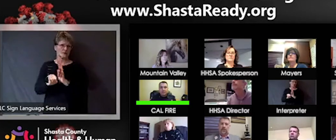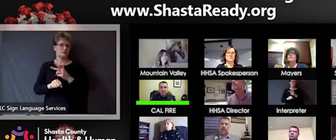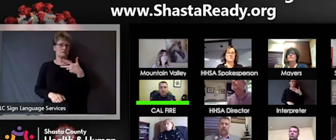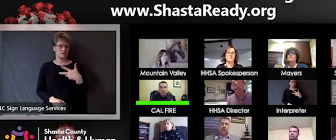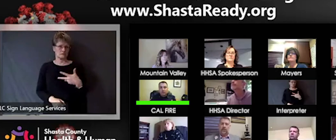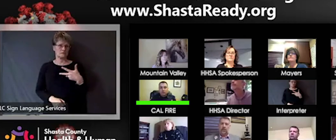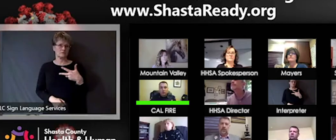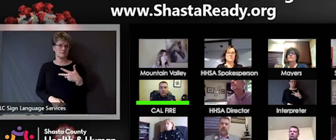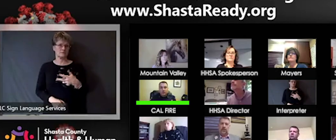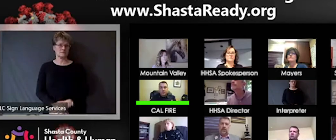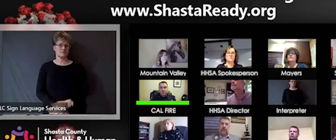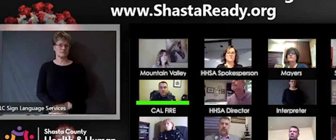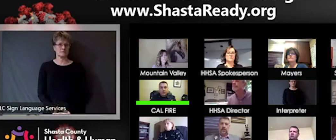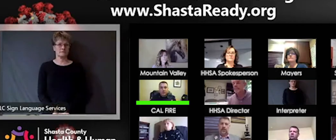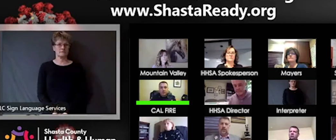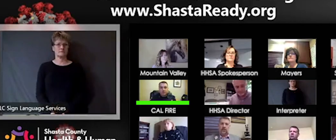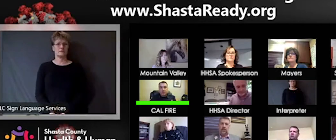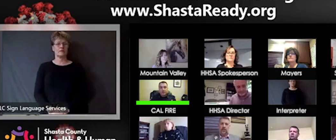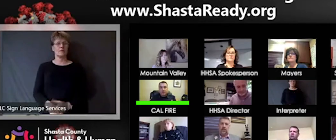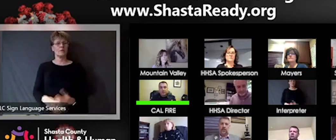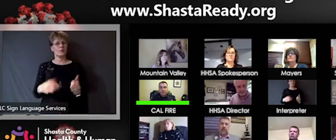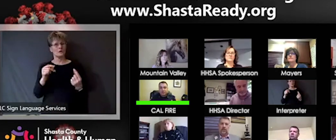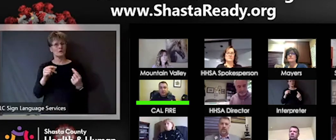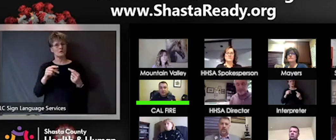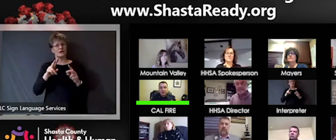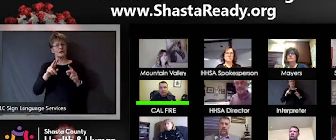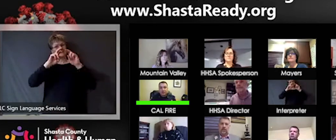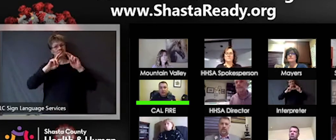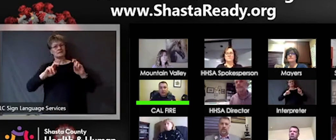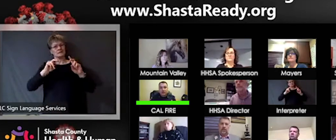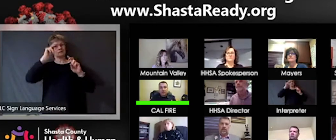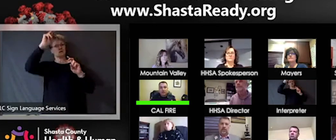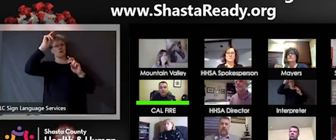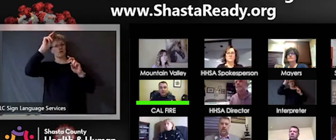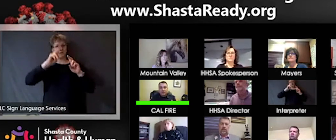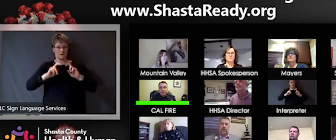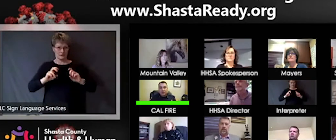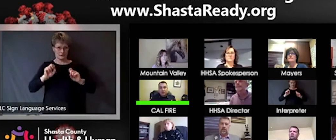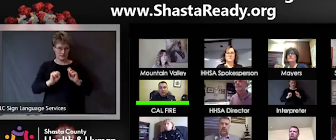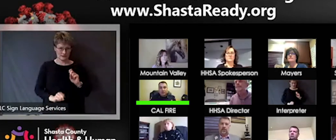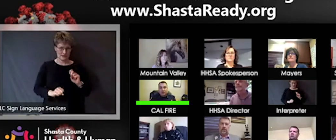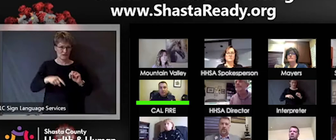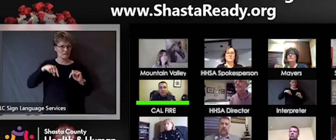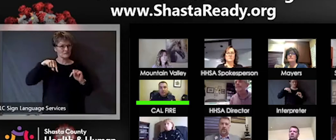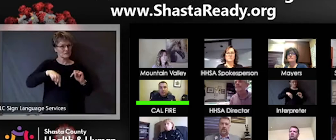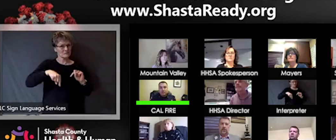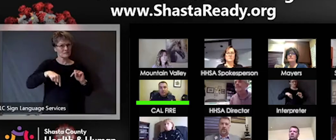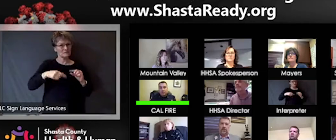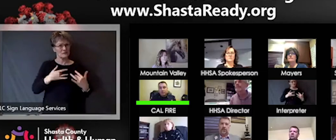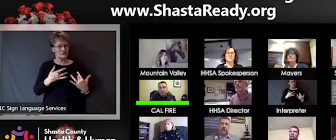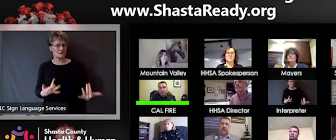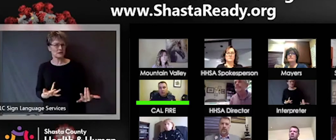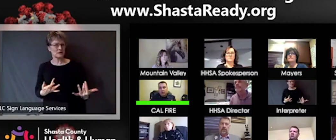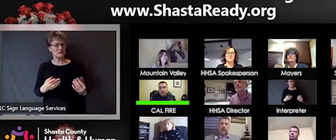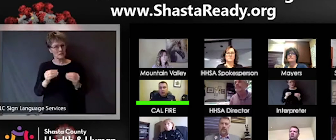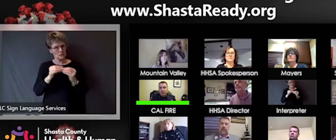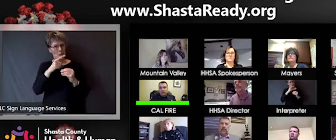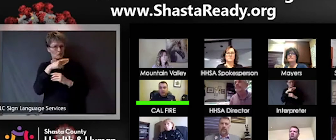They do look at the north and the south, as the south is traditionally a little drier this time of year than we are, but this year we're all kind of on an even